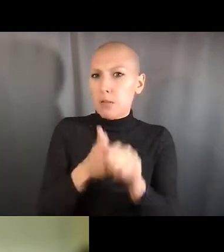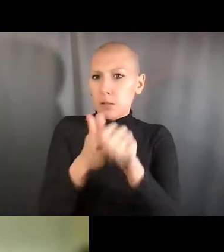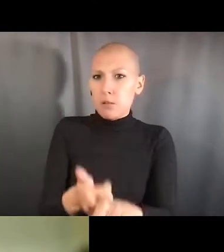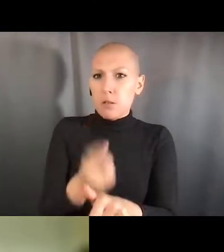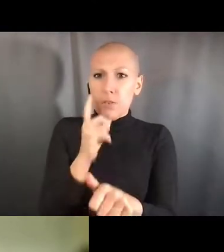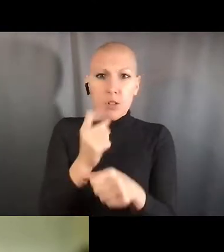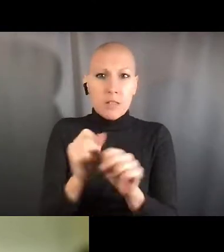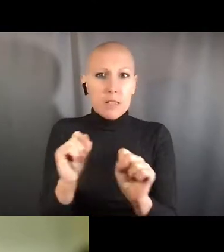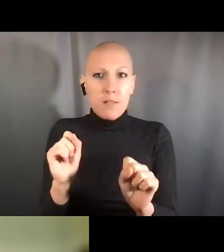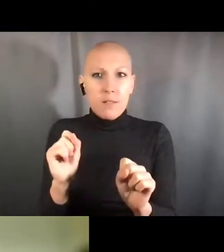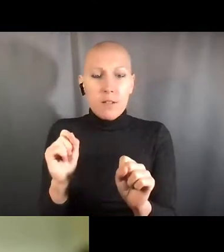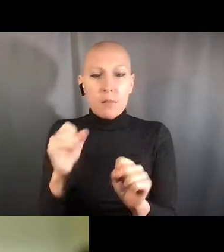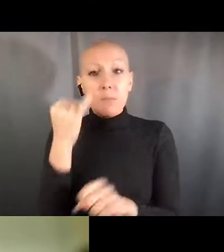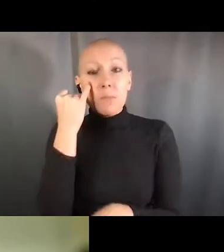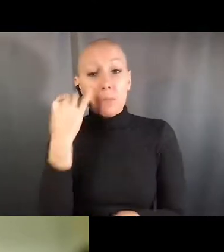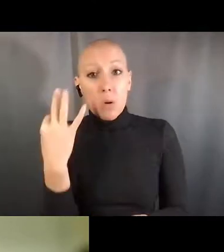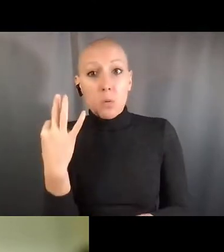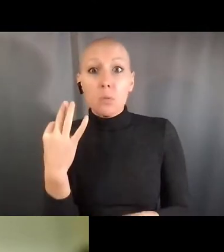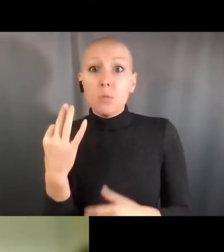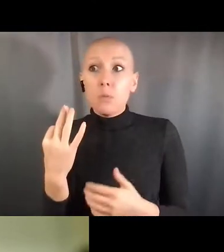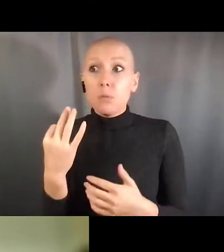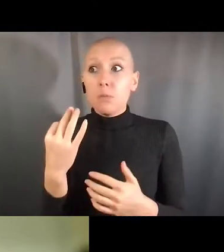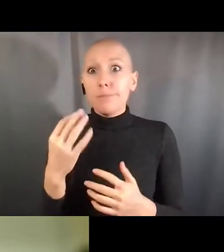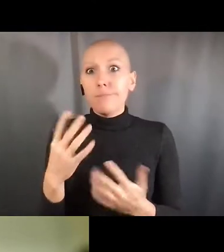because they'll know what's out there and what techniques